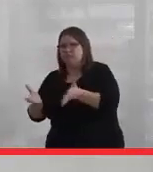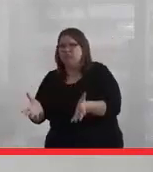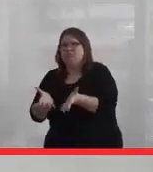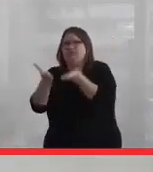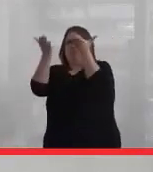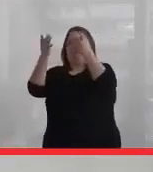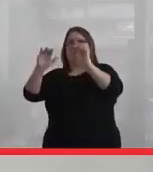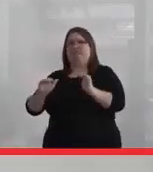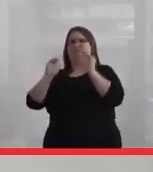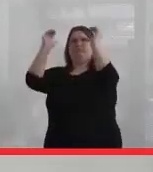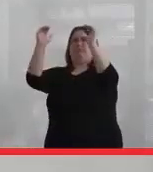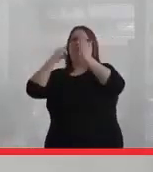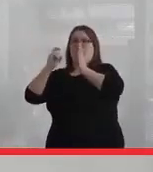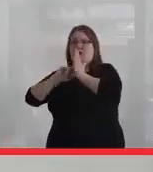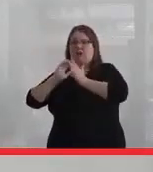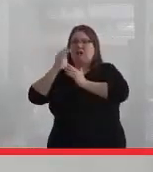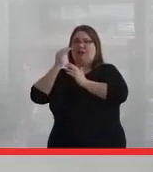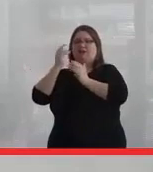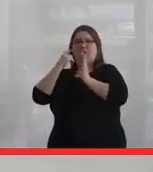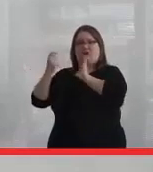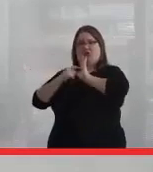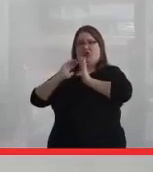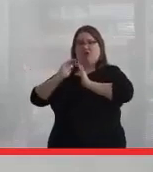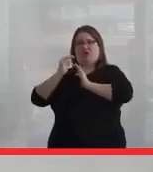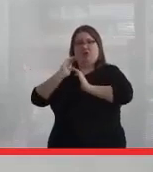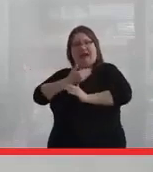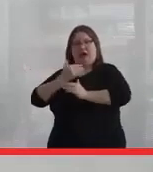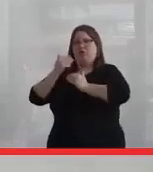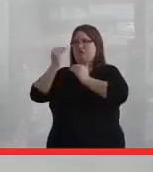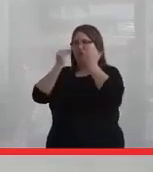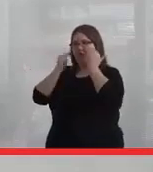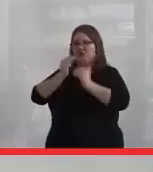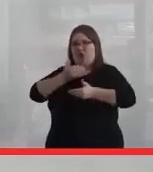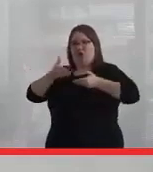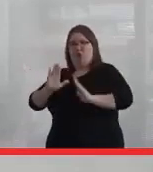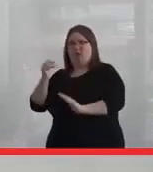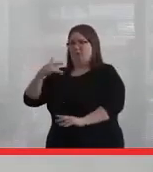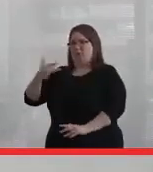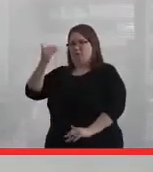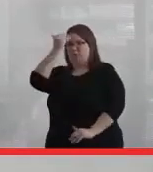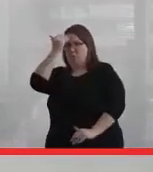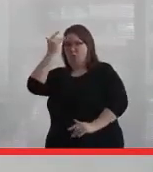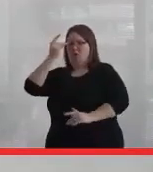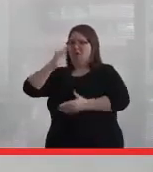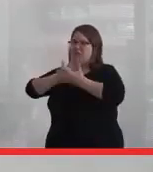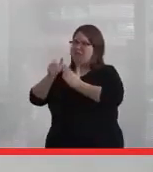and recognize and acknowledge our own ways of knowing and being and legitimizing them for each other.